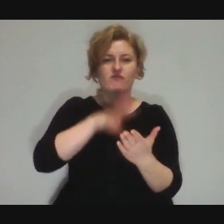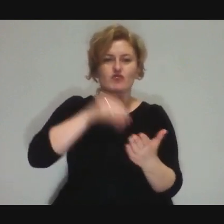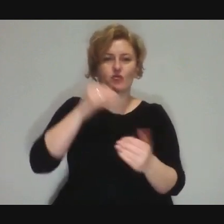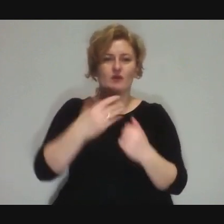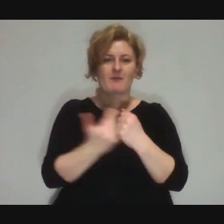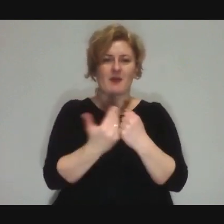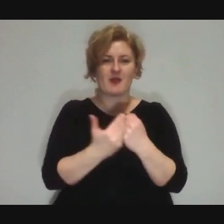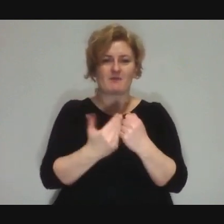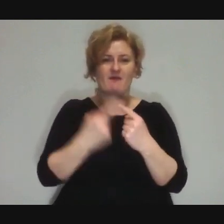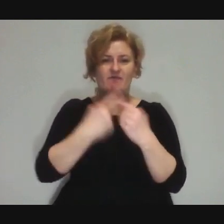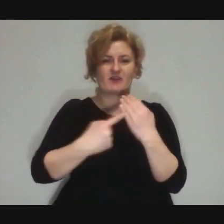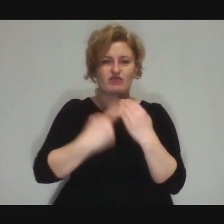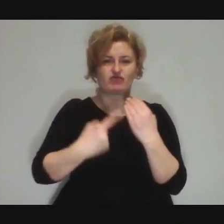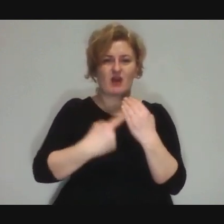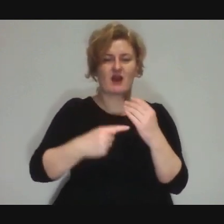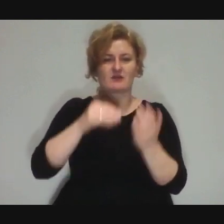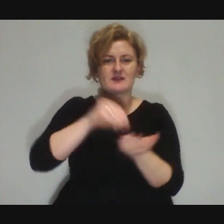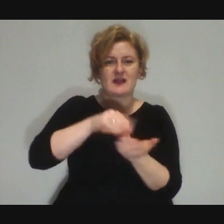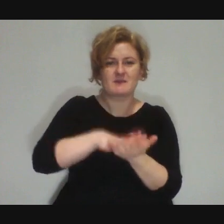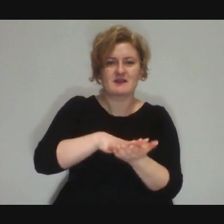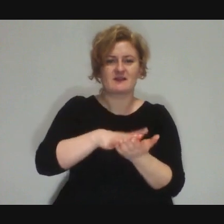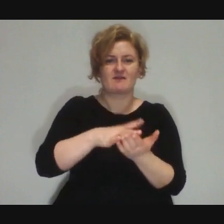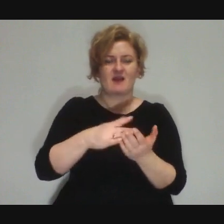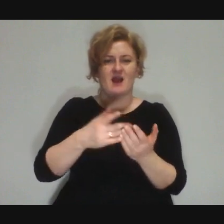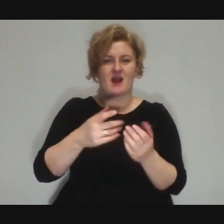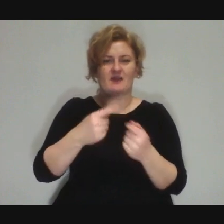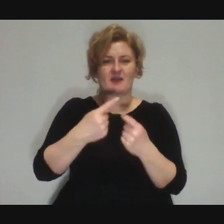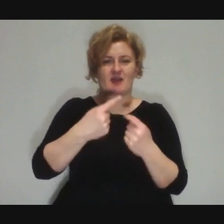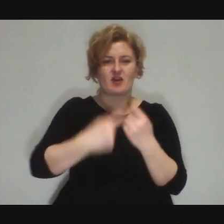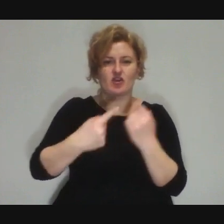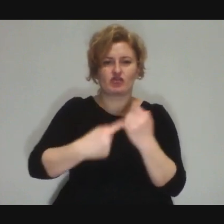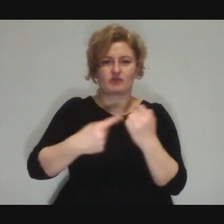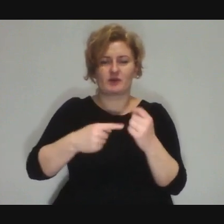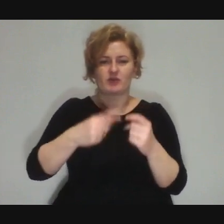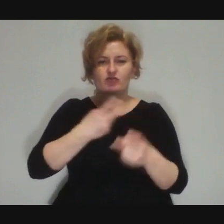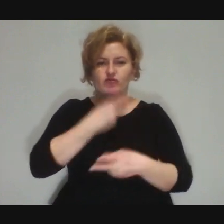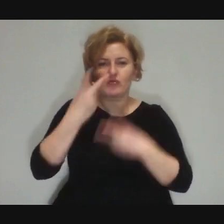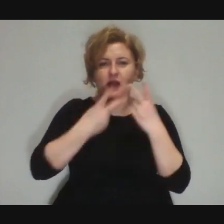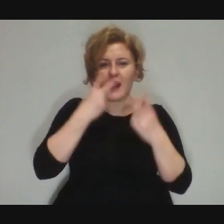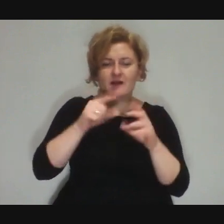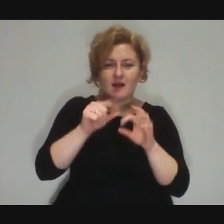writing numerical sequences, finding patterns and that's great!